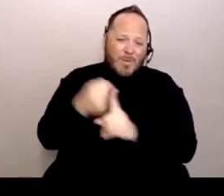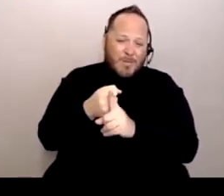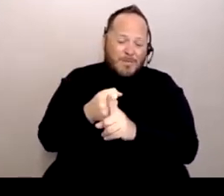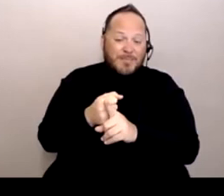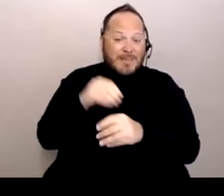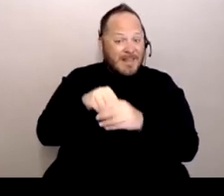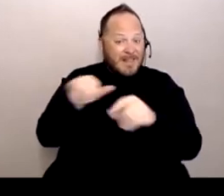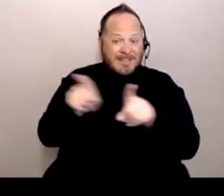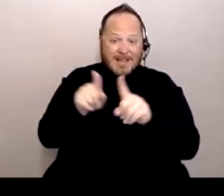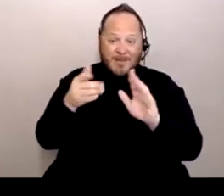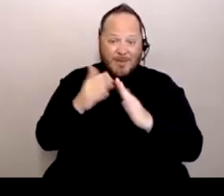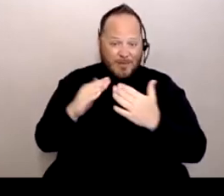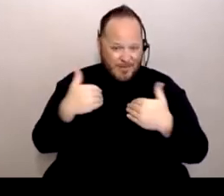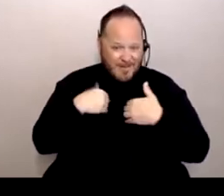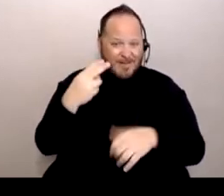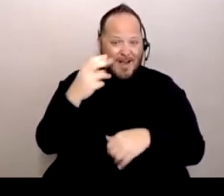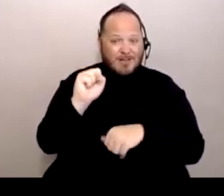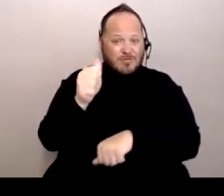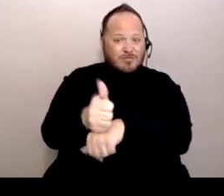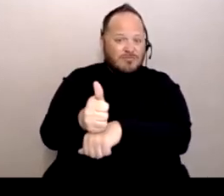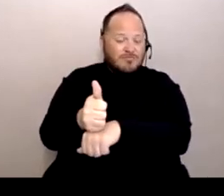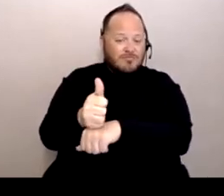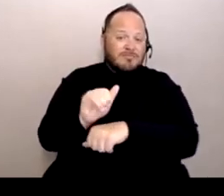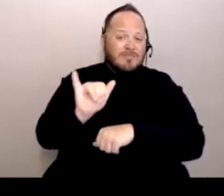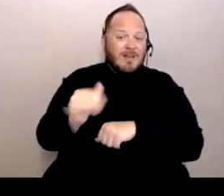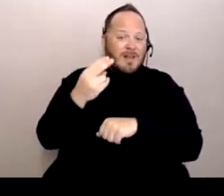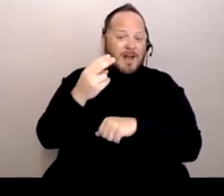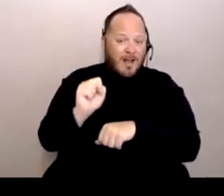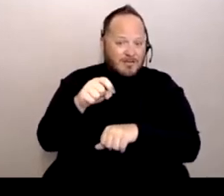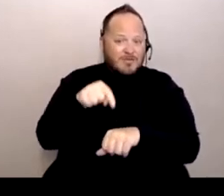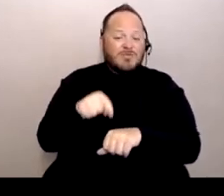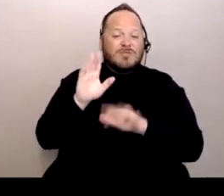and that high school will serve some of their kids.